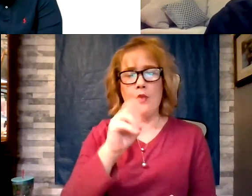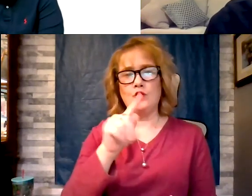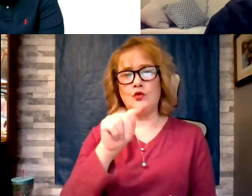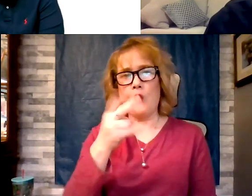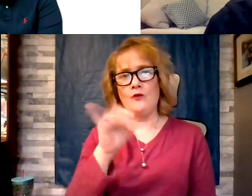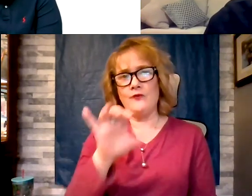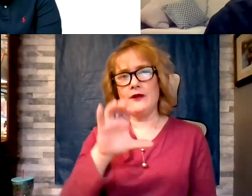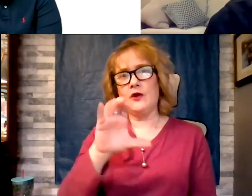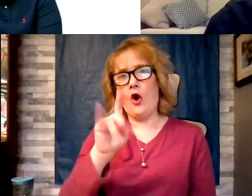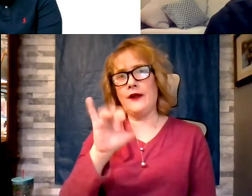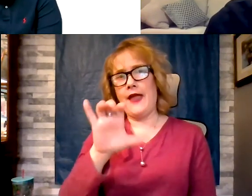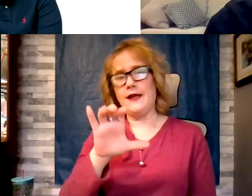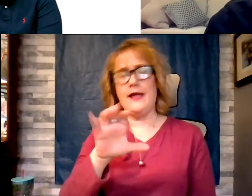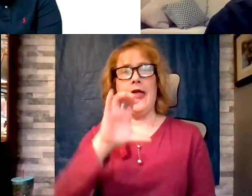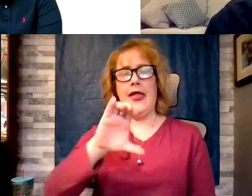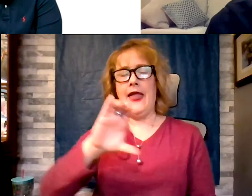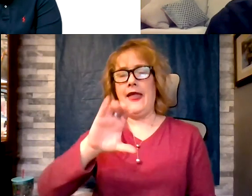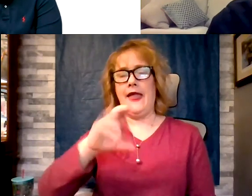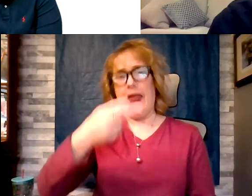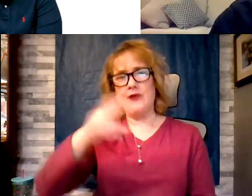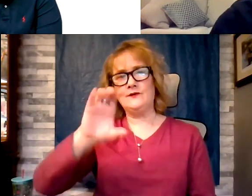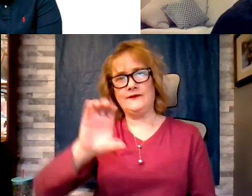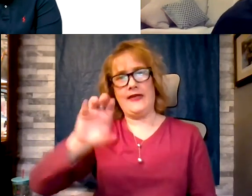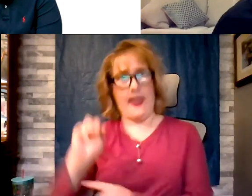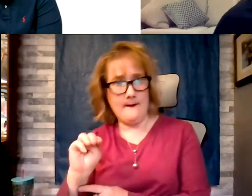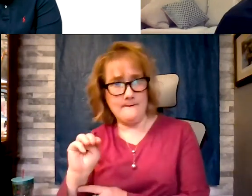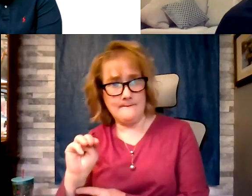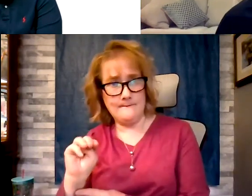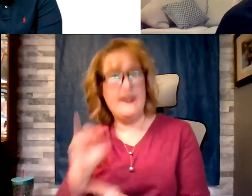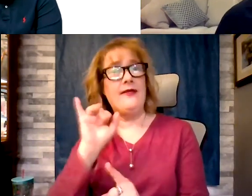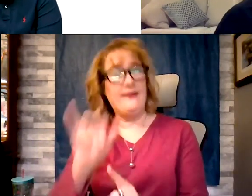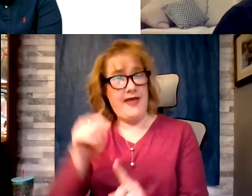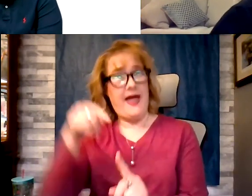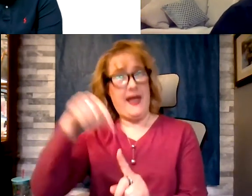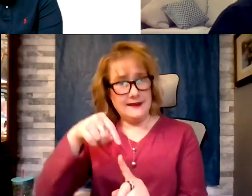that is -- HTM, that is a disease of the heart muscle